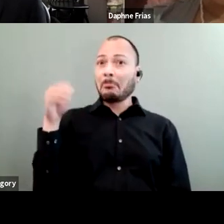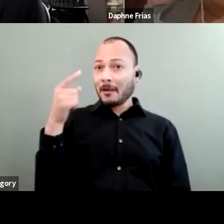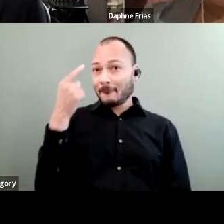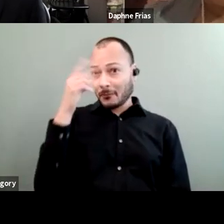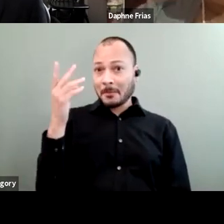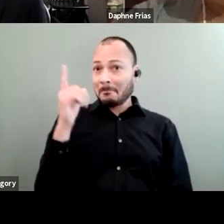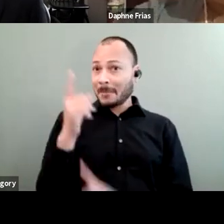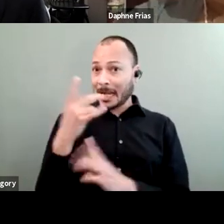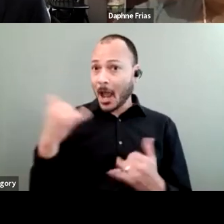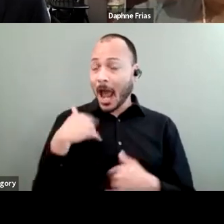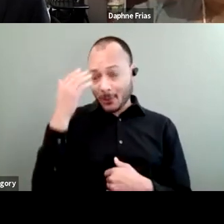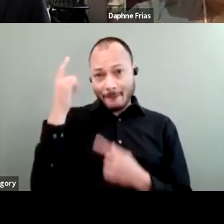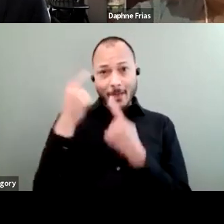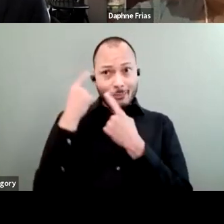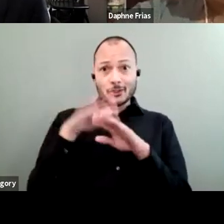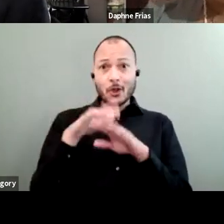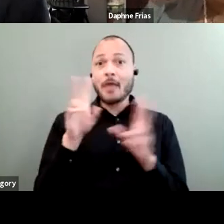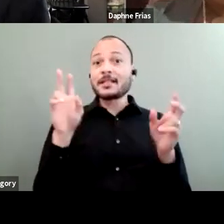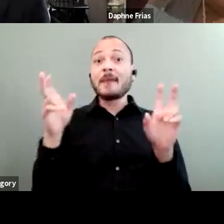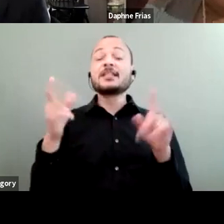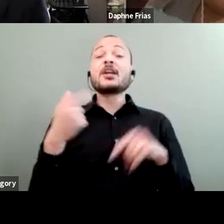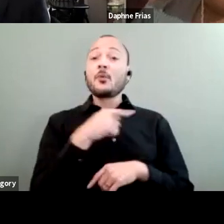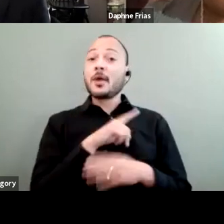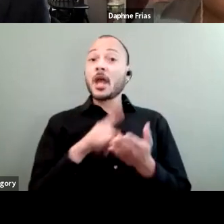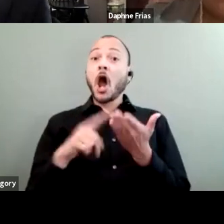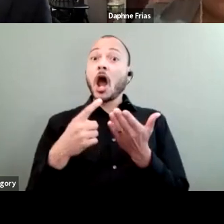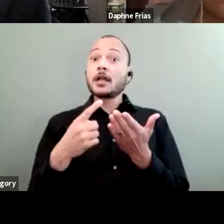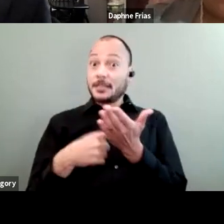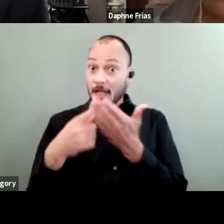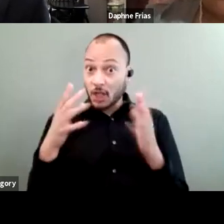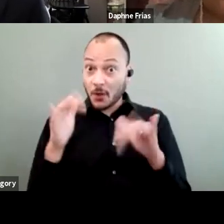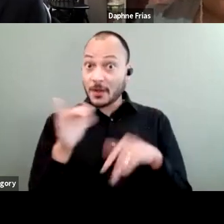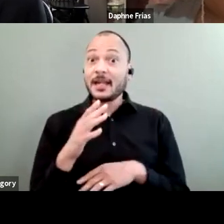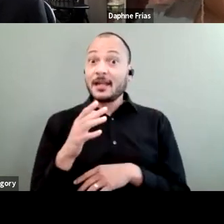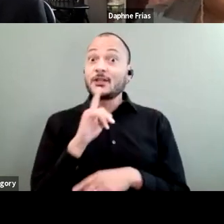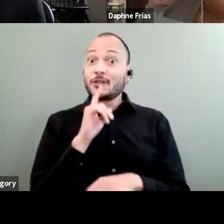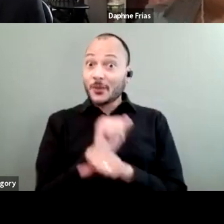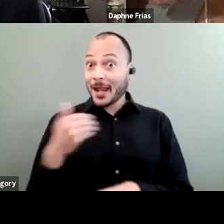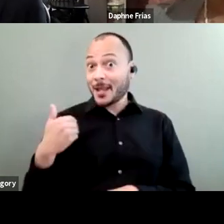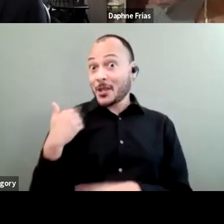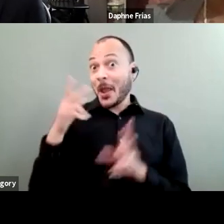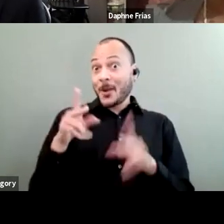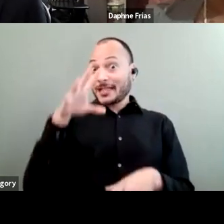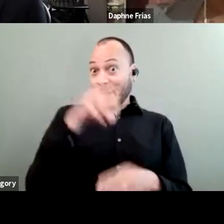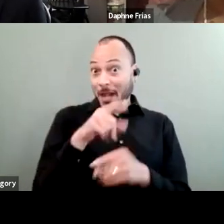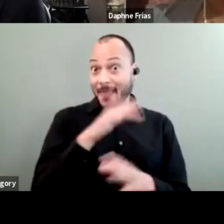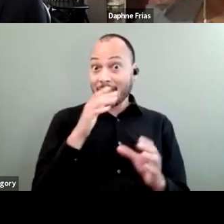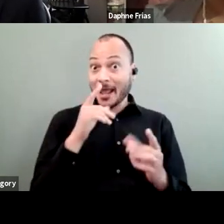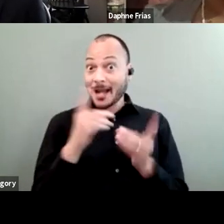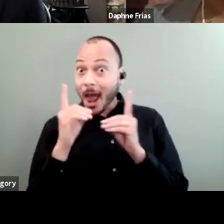You also are sometimes, as we discussed, right at the edge of considered officially a young person in these conversations, but maybe not the same way Daphne is.